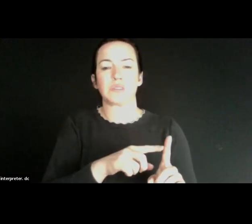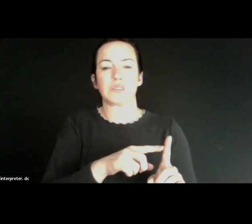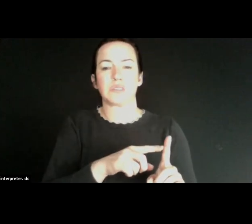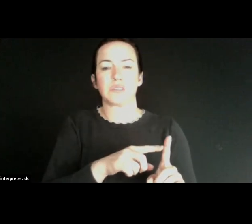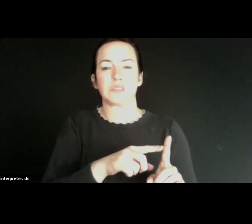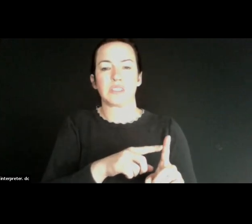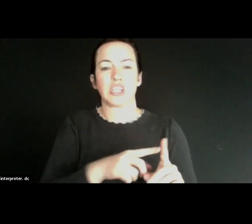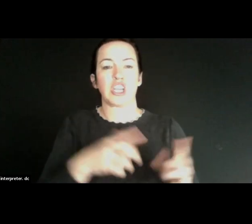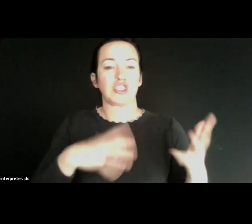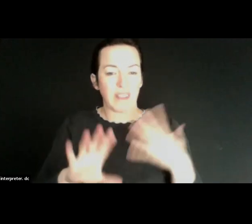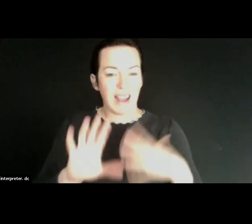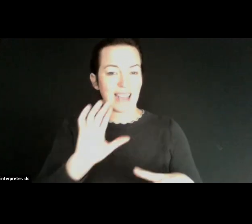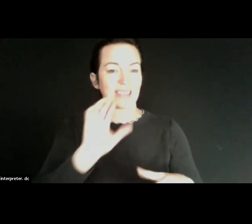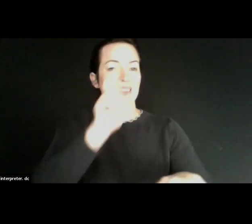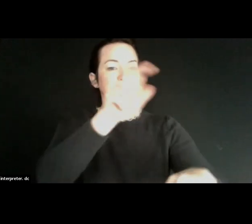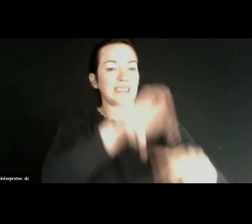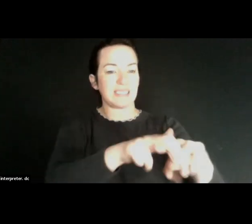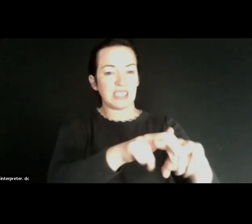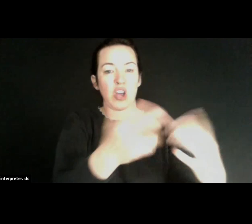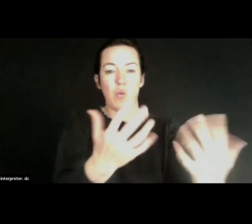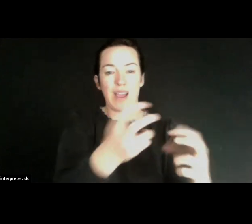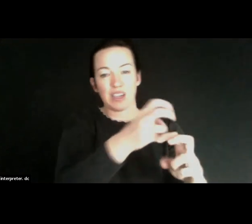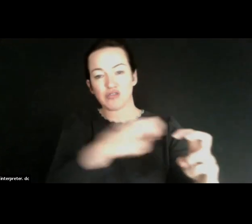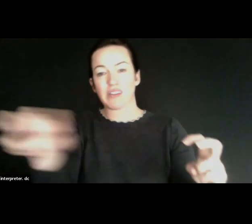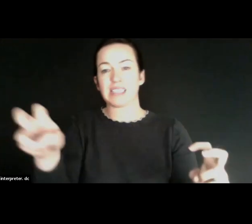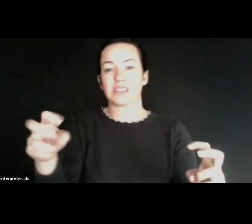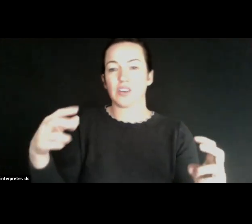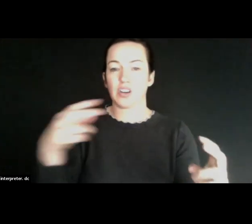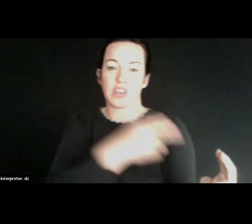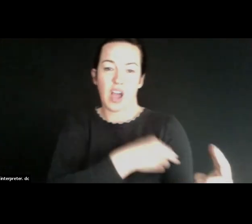hallway for 2Hours and then get transported to the hospital, and then at the same time.